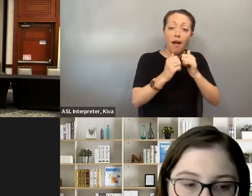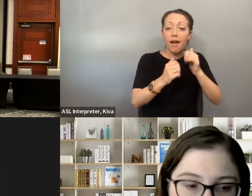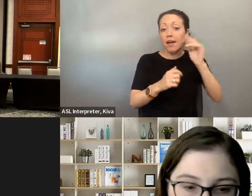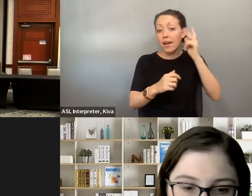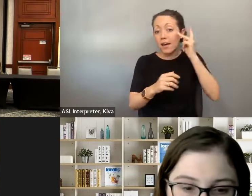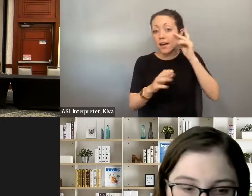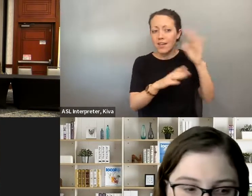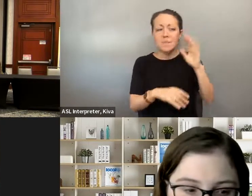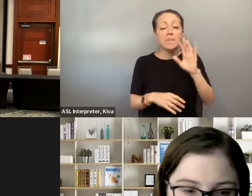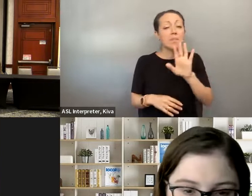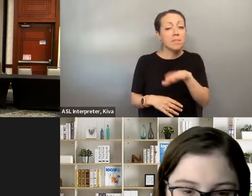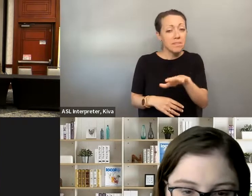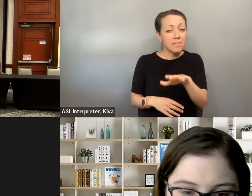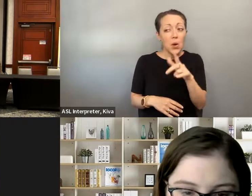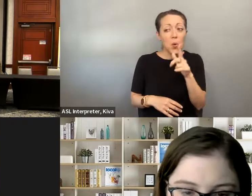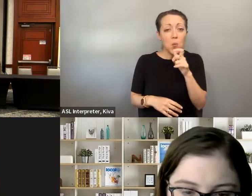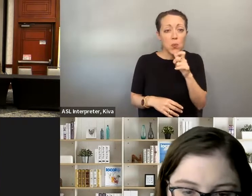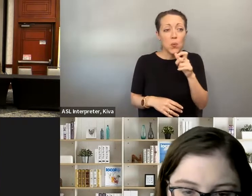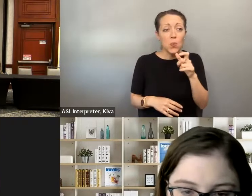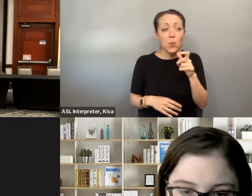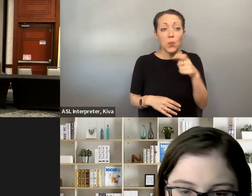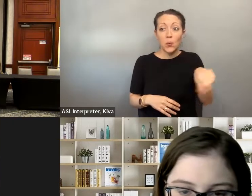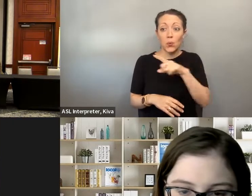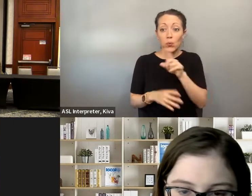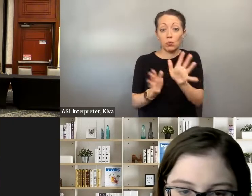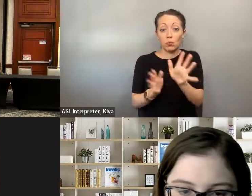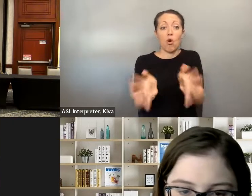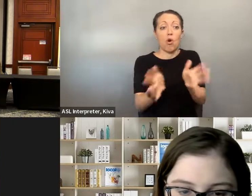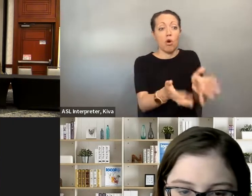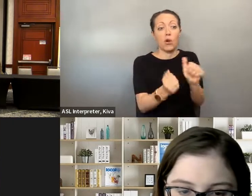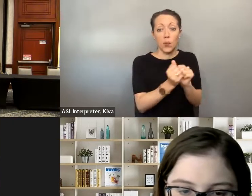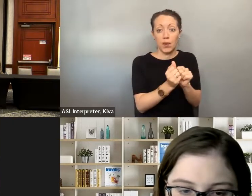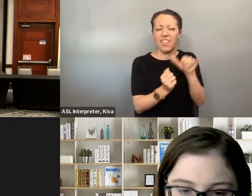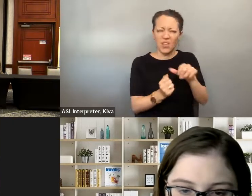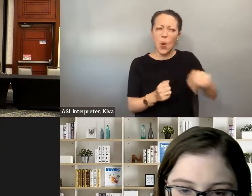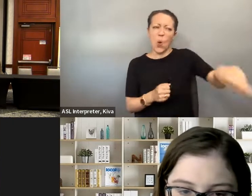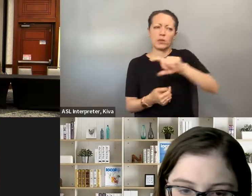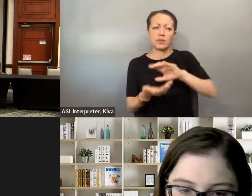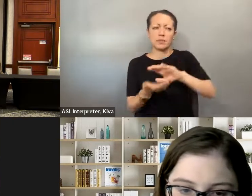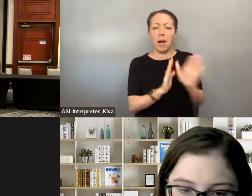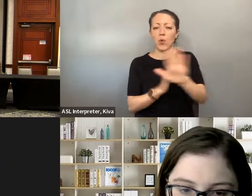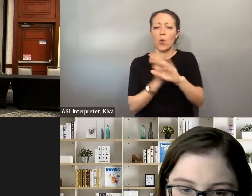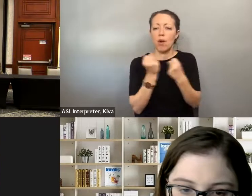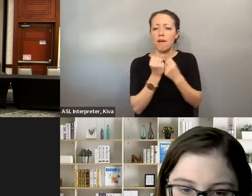volunteer, we're talking about all this stuff, just remember the more people you talk to, the more family members, those Just remember the more people you talk to, the more family members, So those are going to be the people that go on your team.